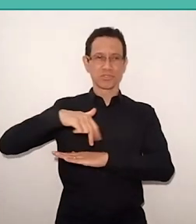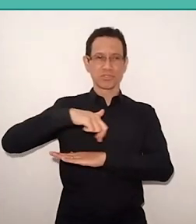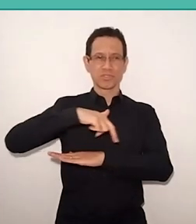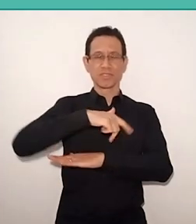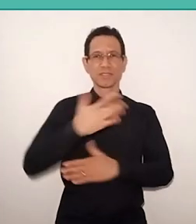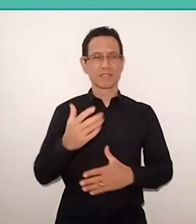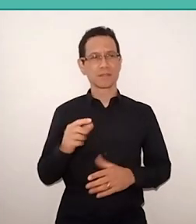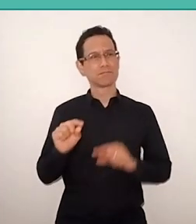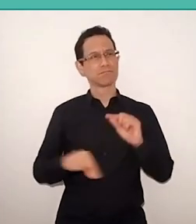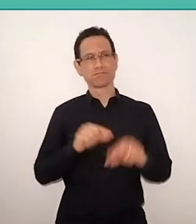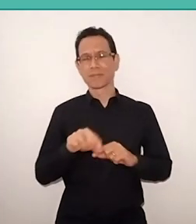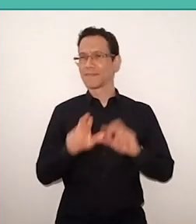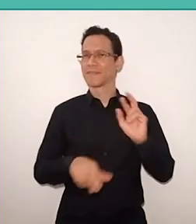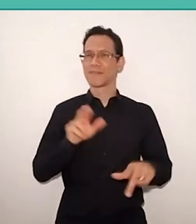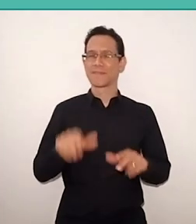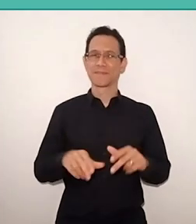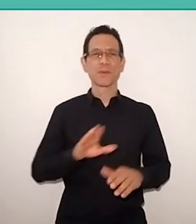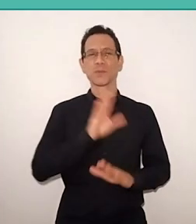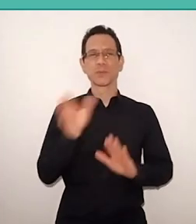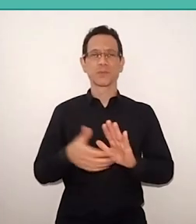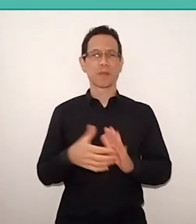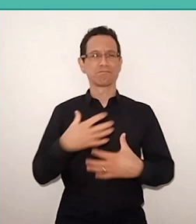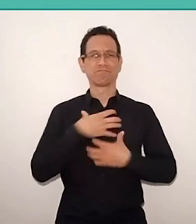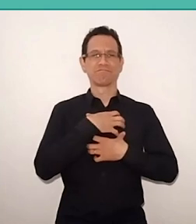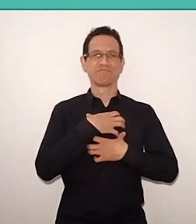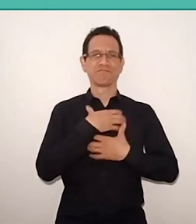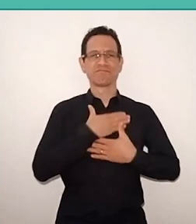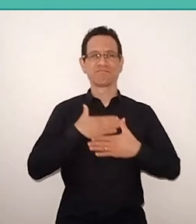“All of this gripped me deeply and made me understand that